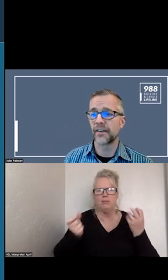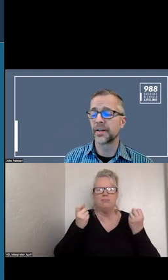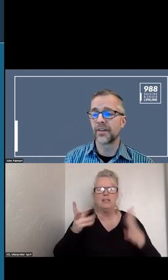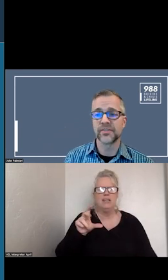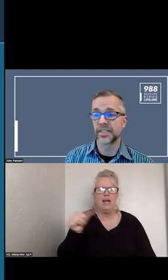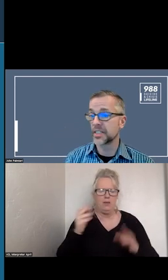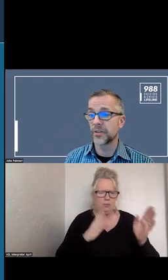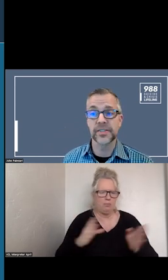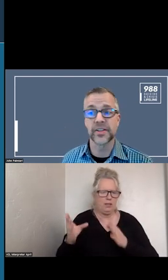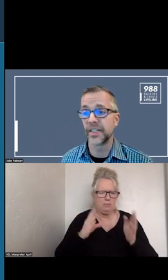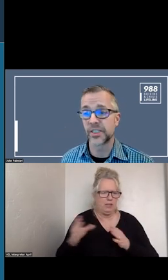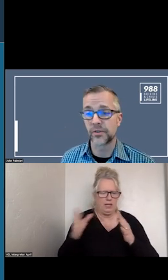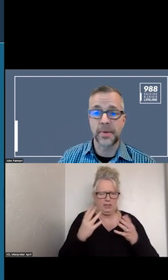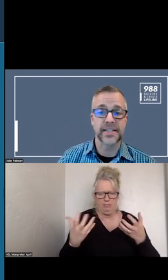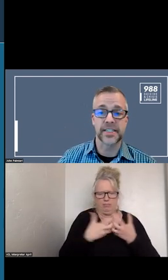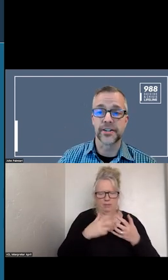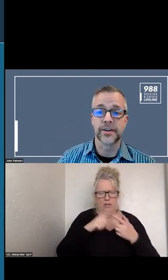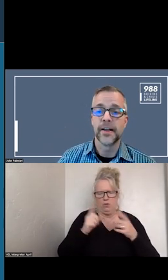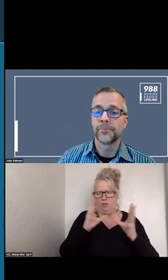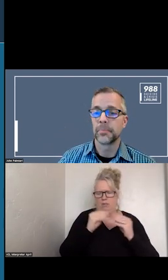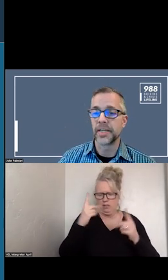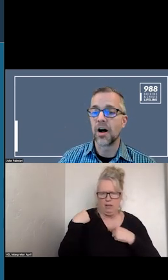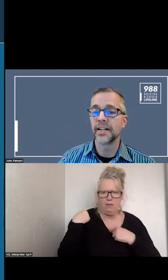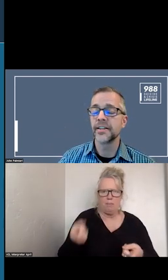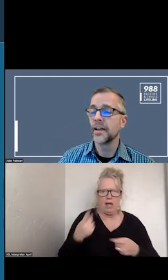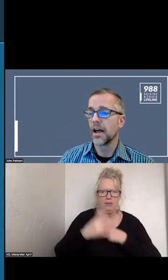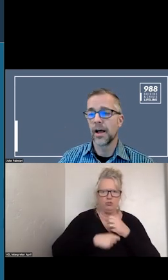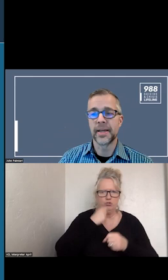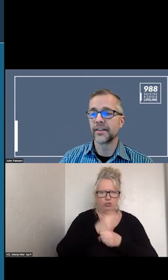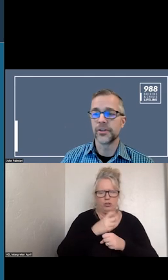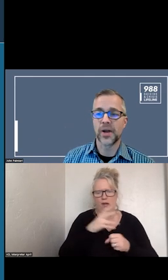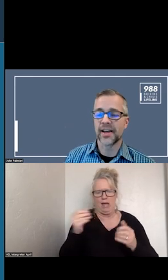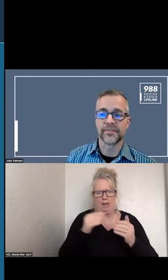HAVE BEEN IN CONVENIENS OVER THE LAST YEAR. MANY OF YOU HAVE